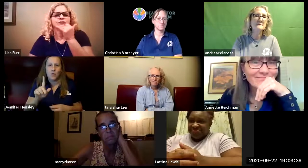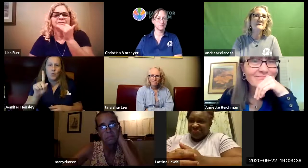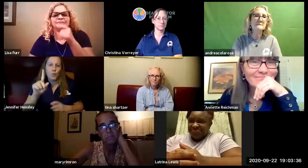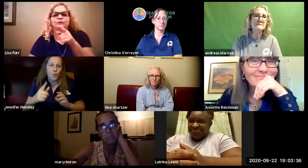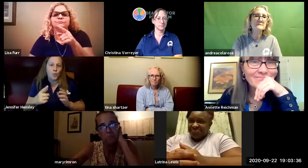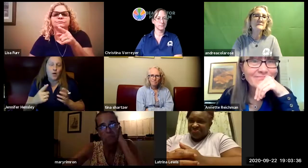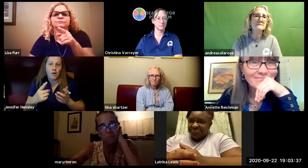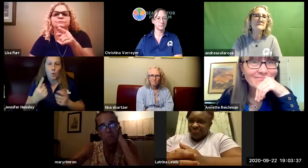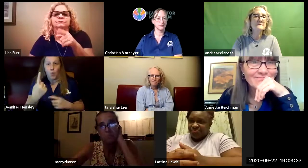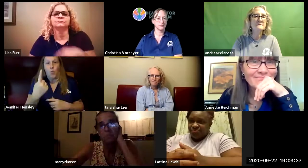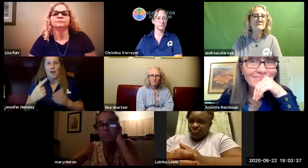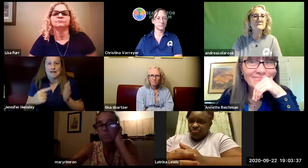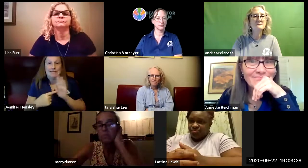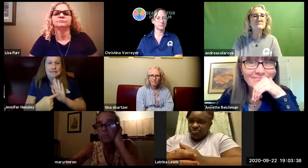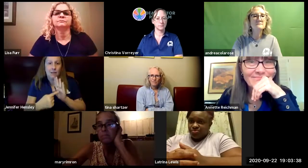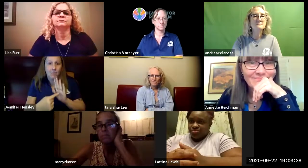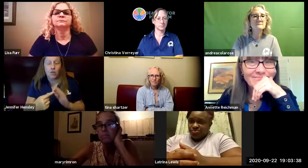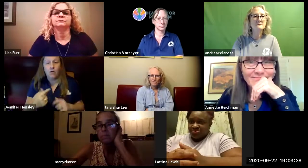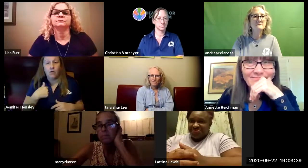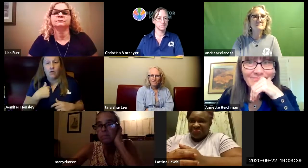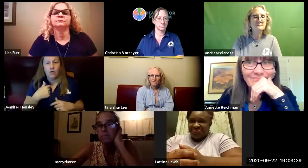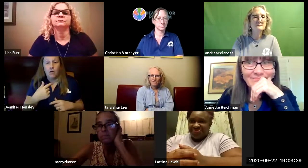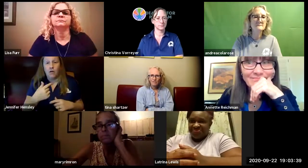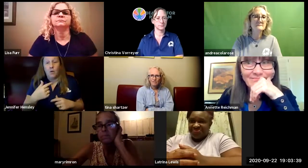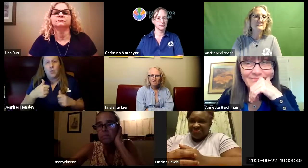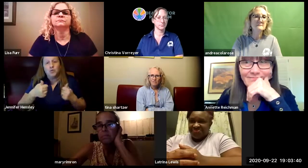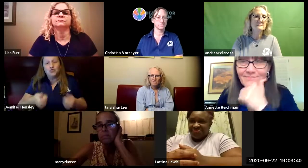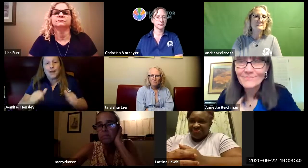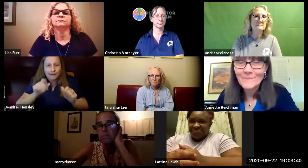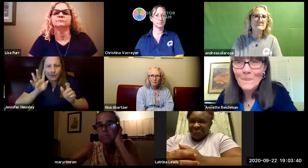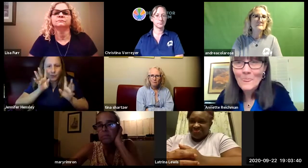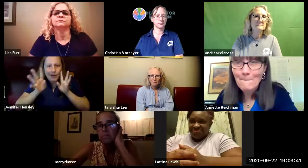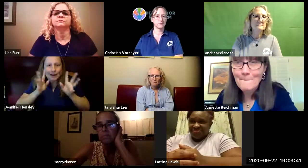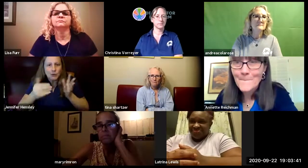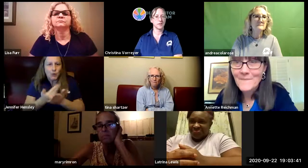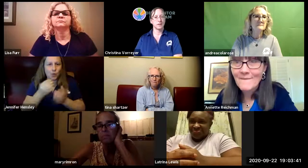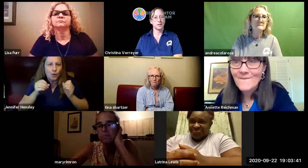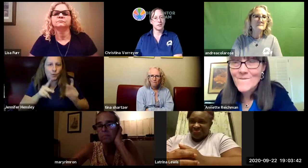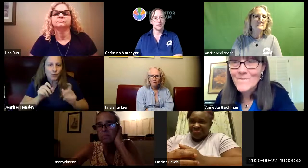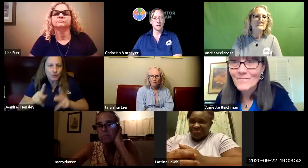jennifer how's it coming well one